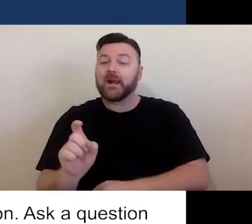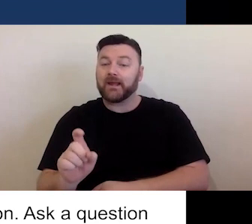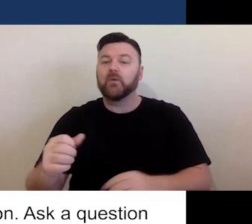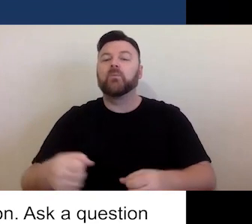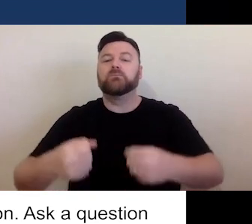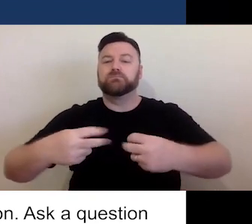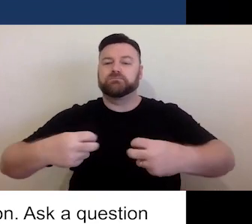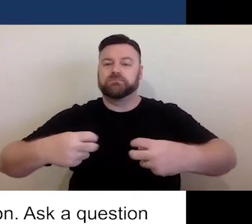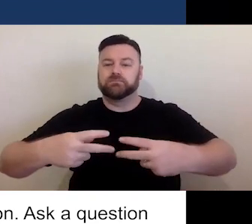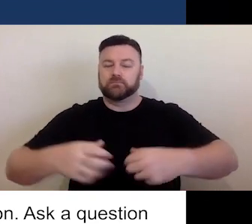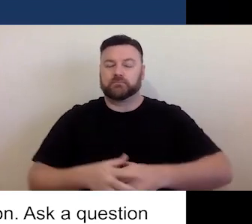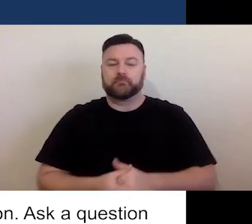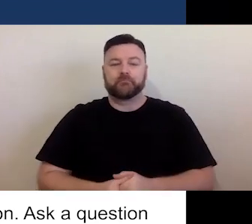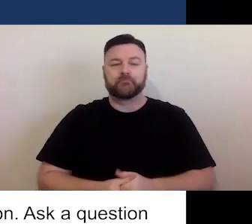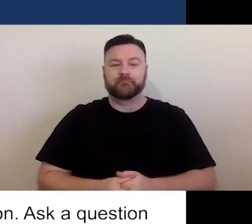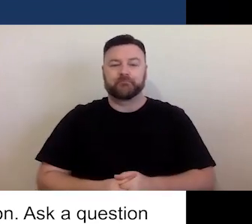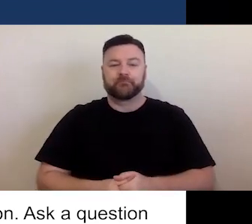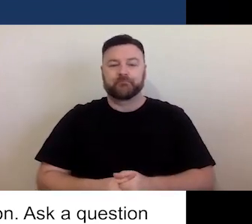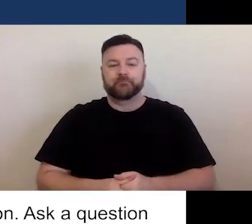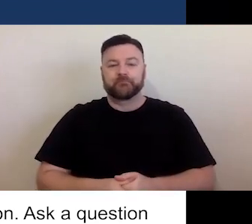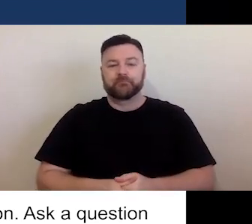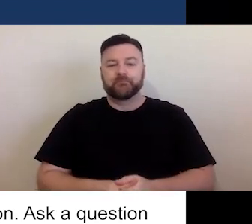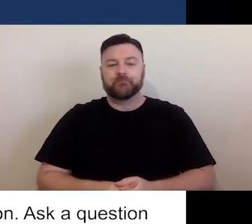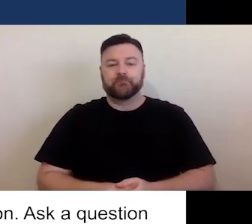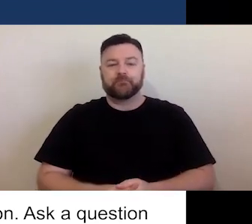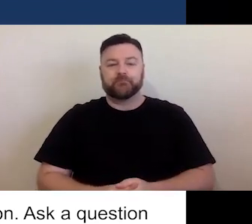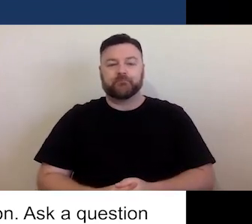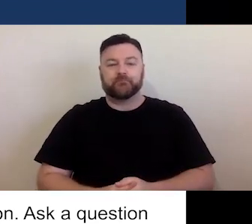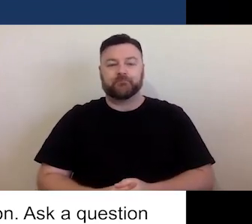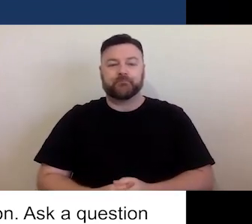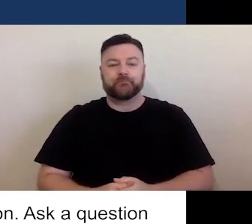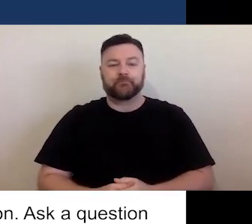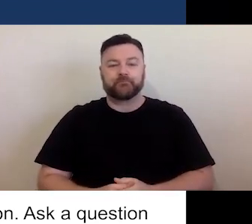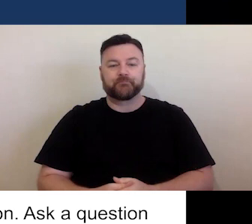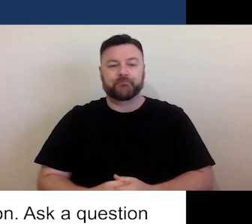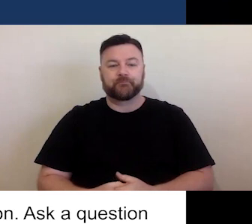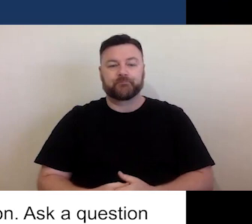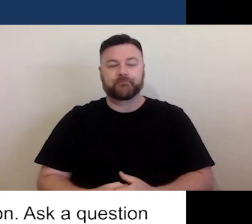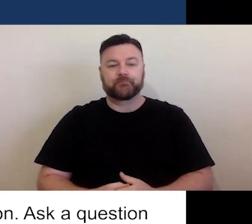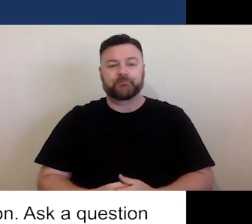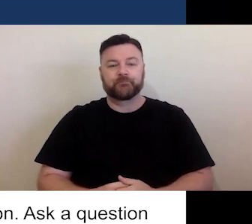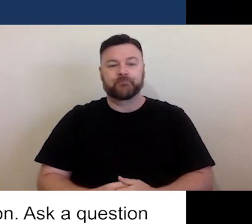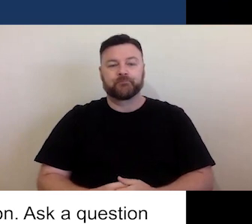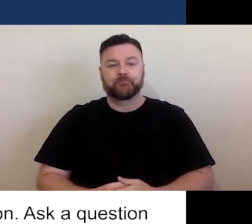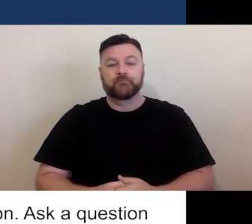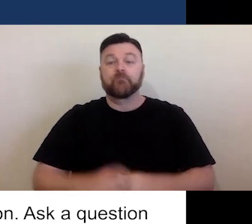You can find that on the bottom of the scene, or top if you are using a mobile device. Today's session will be recorded.